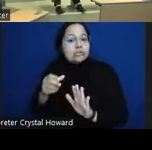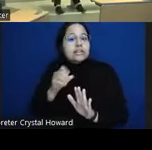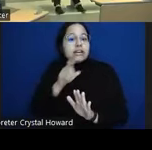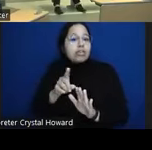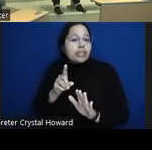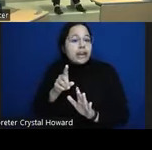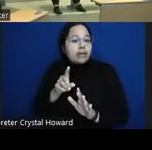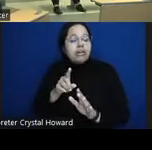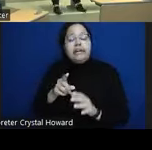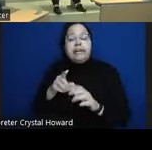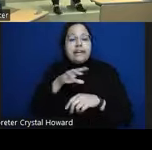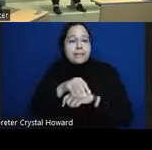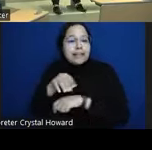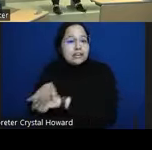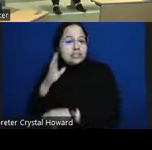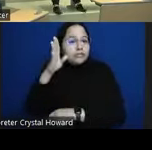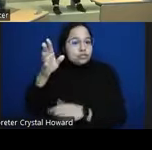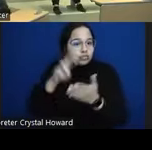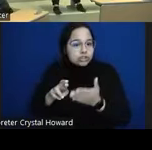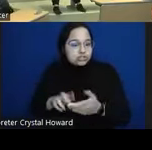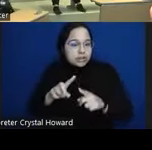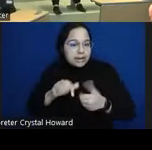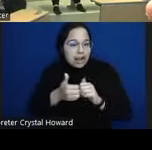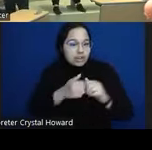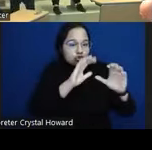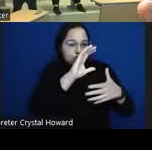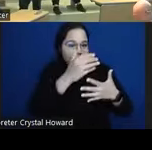the how you're categorizing that population yeah it's a great question um so they could